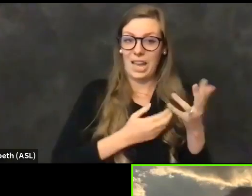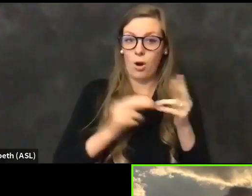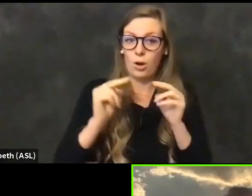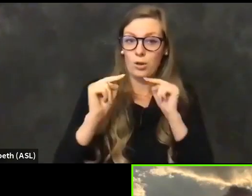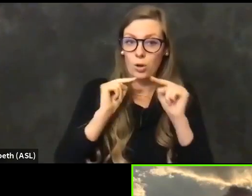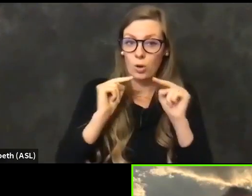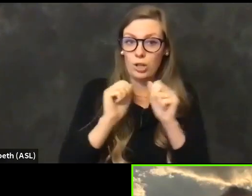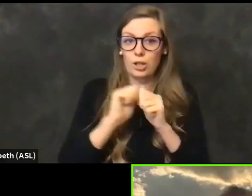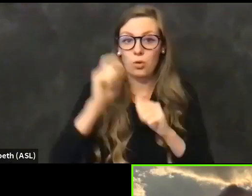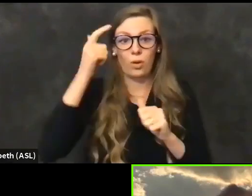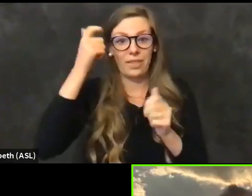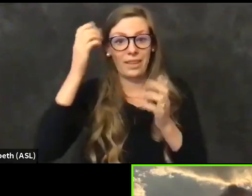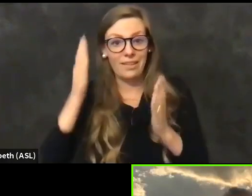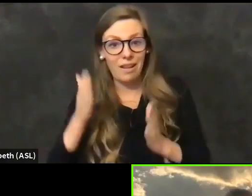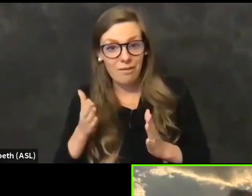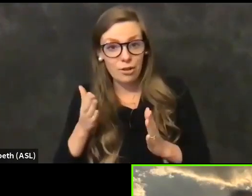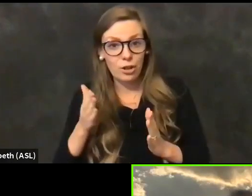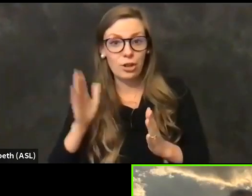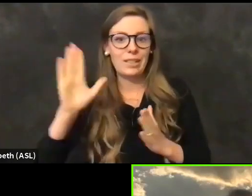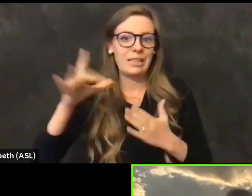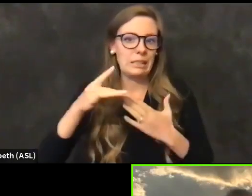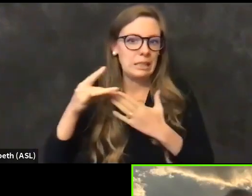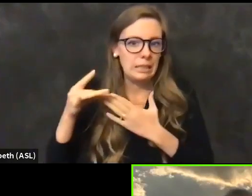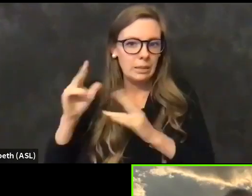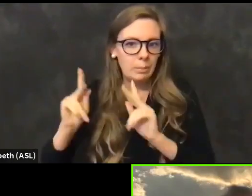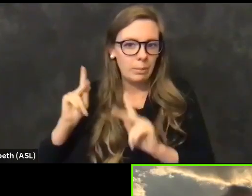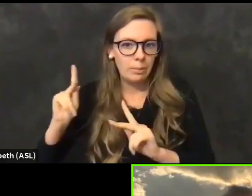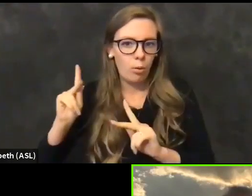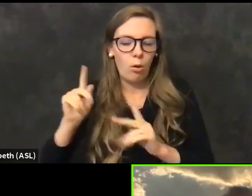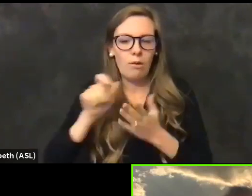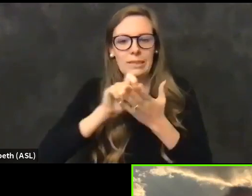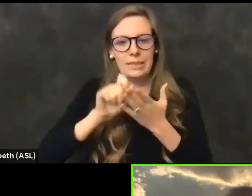The governors meet secretary, gauley, Secretary Richardson